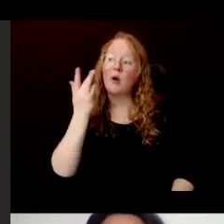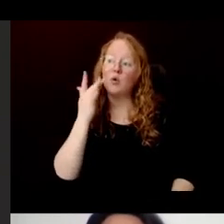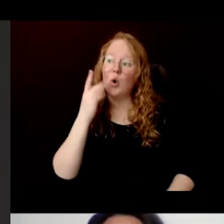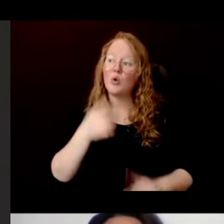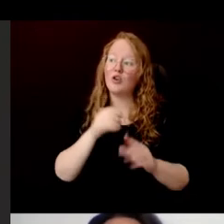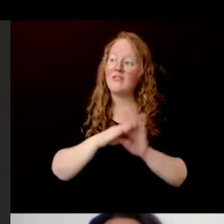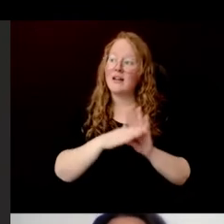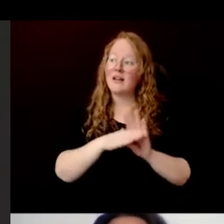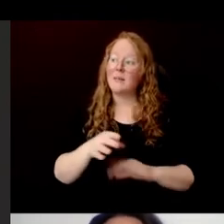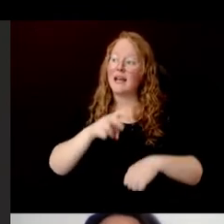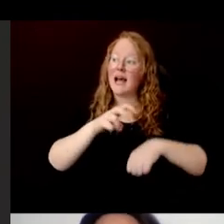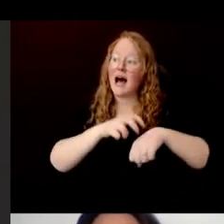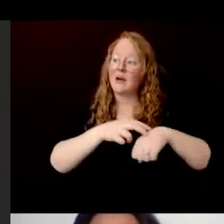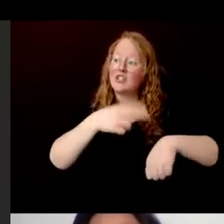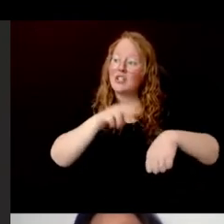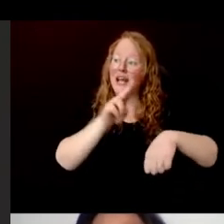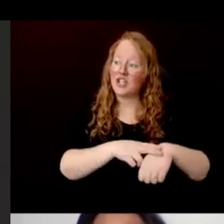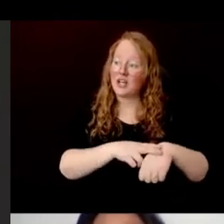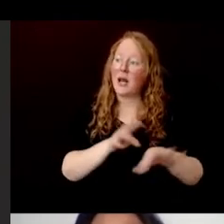We hope to see you at that one as well.